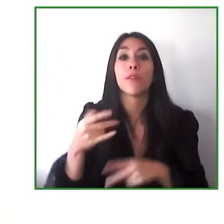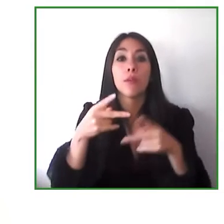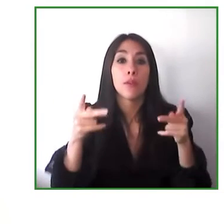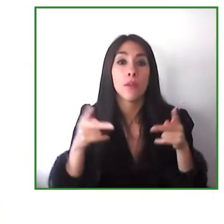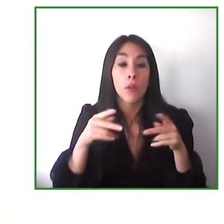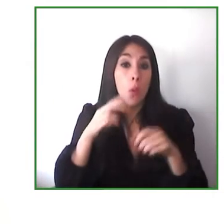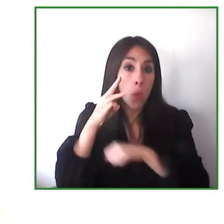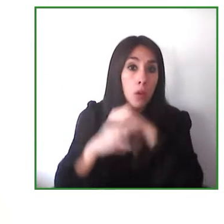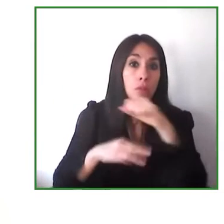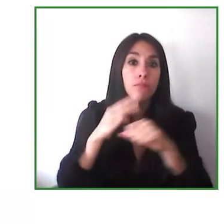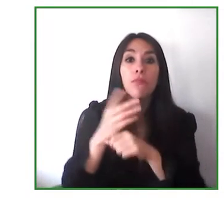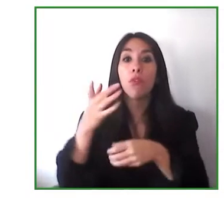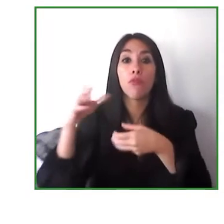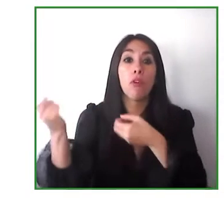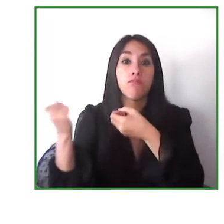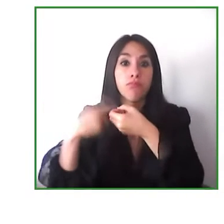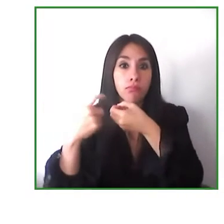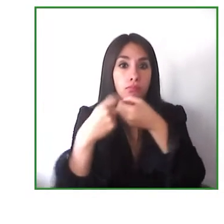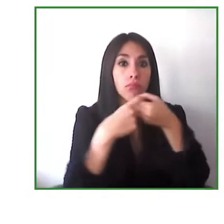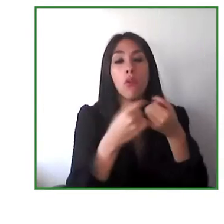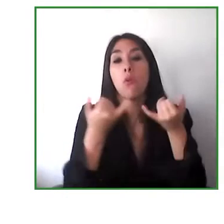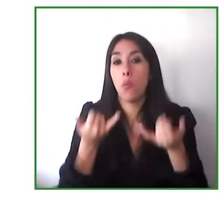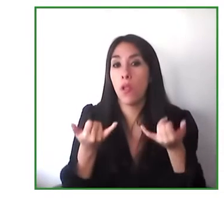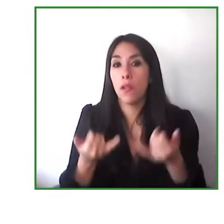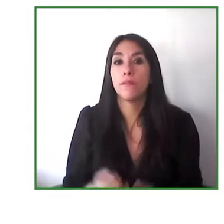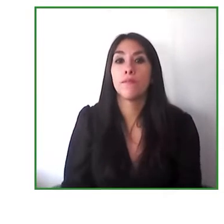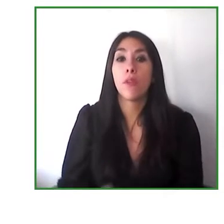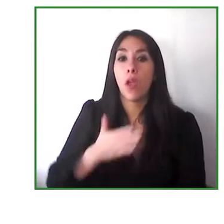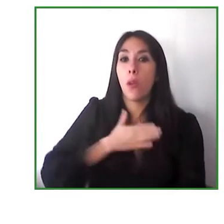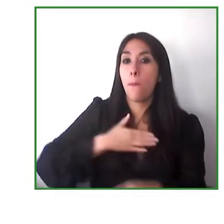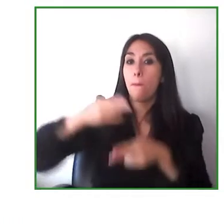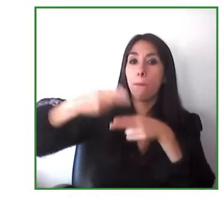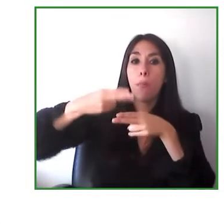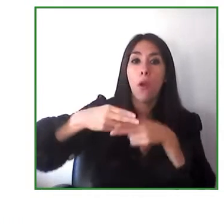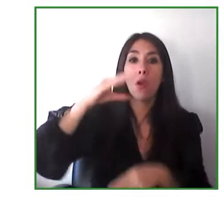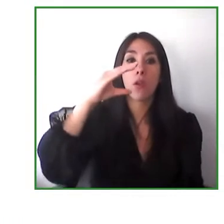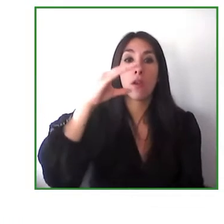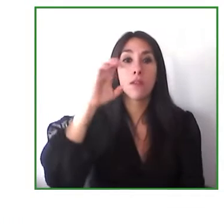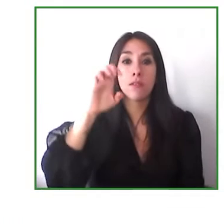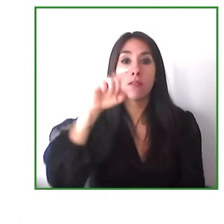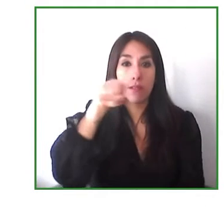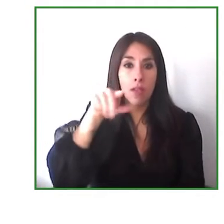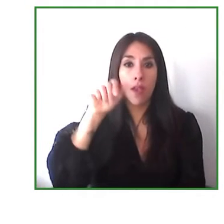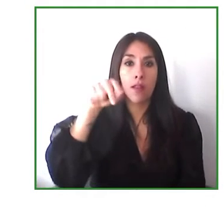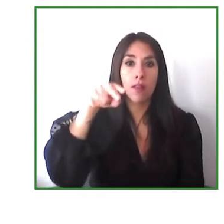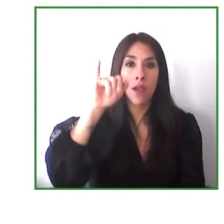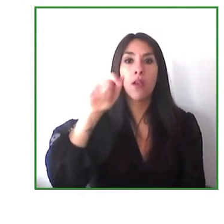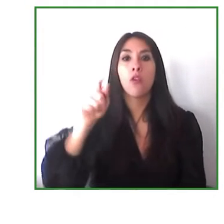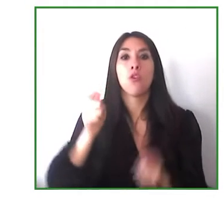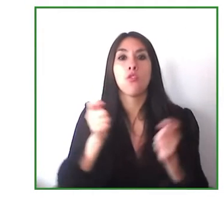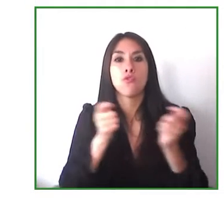connecting with us i am cezarina niculae i'm the moderator of this session